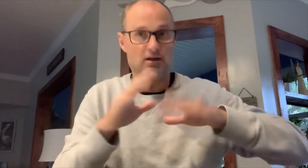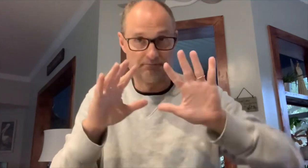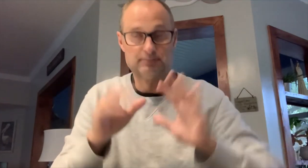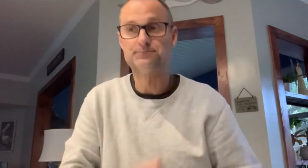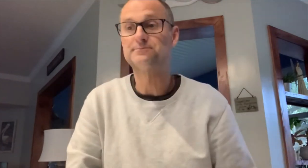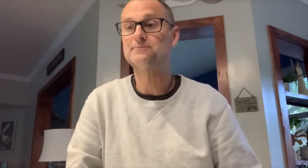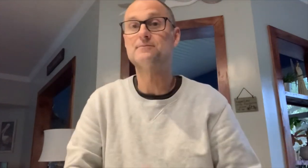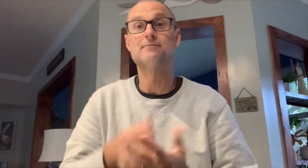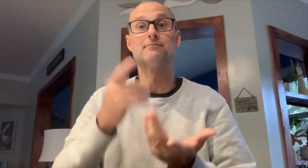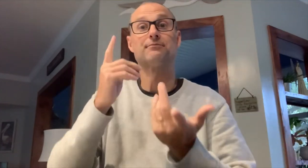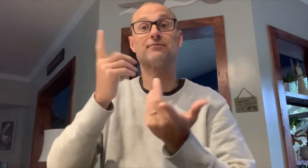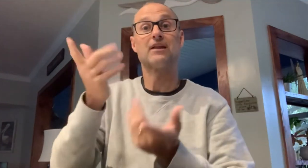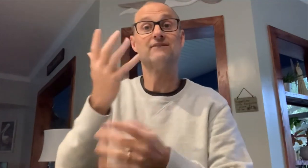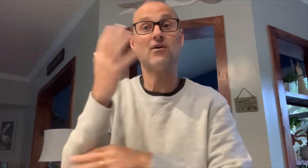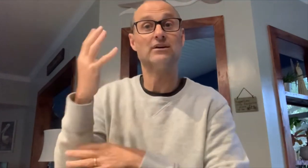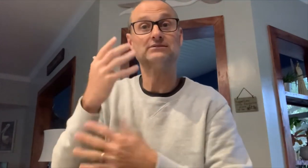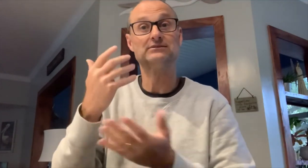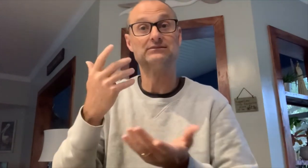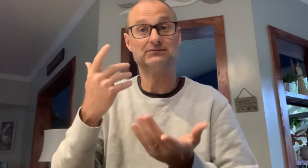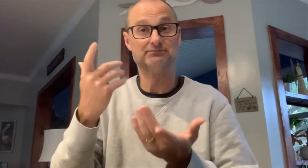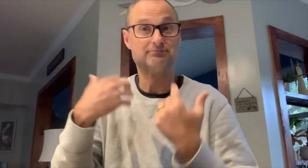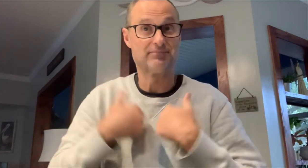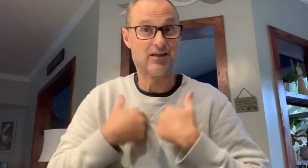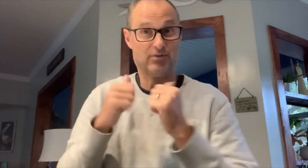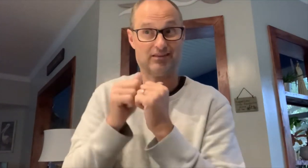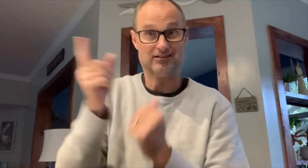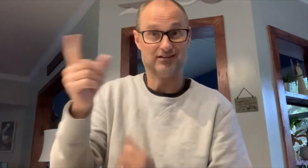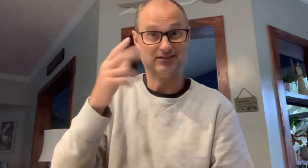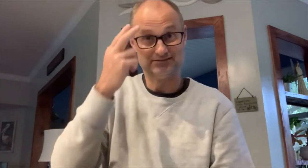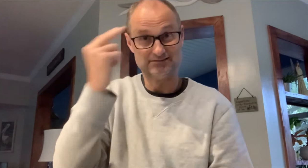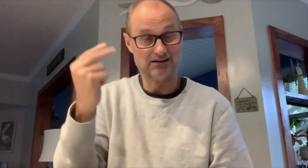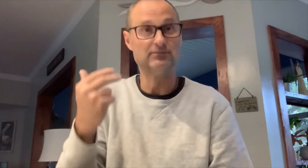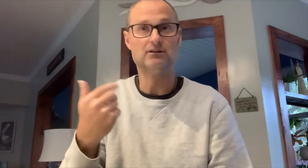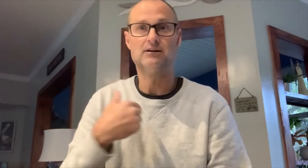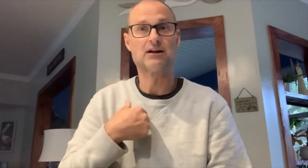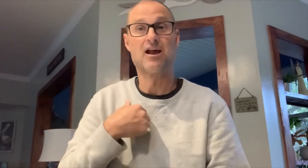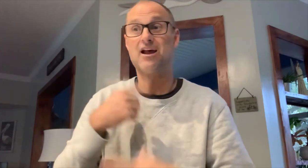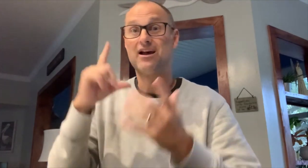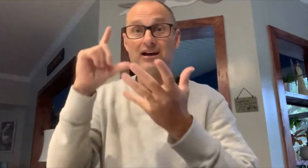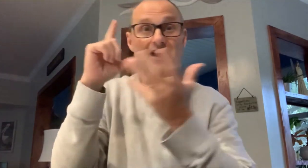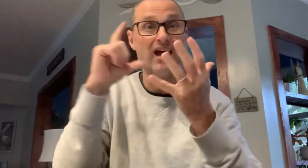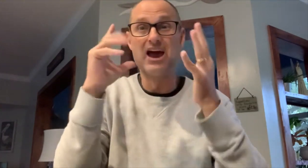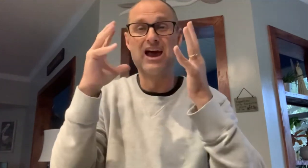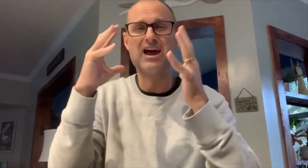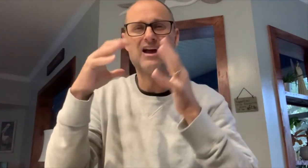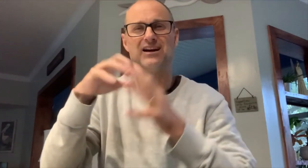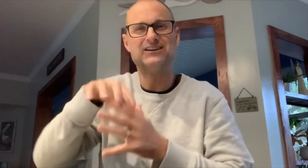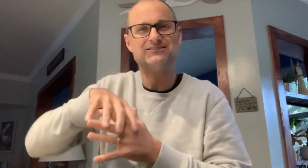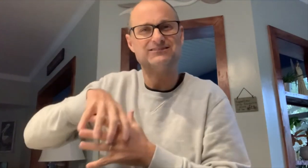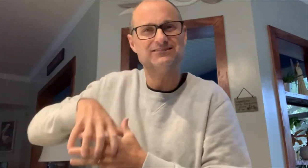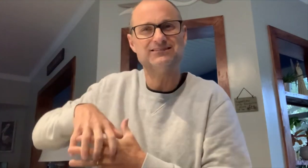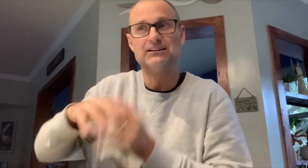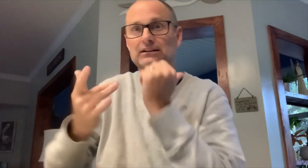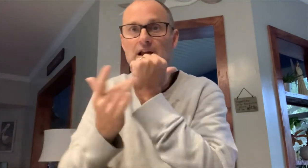I just pushed all that aside. But when I went forest bathing with Summer, I put aside the compulsion to pull out my